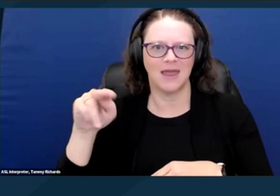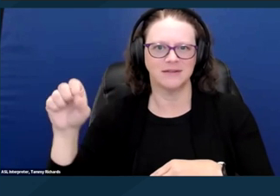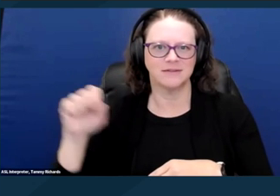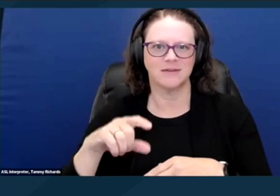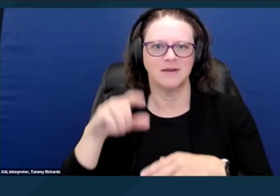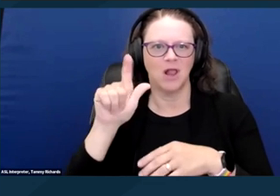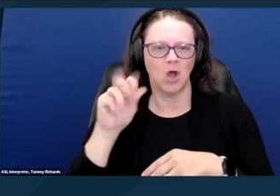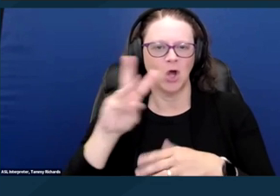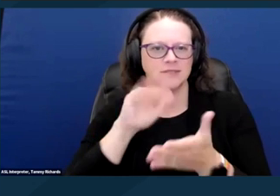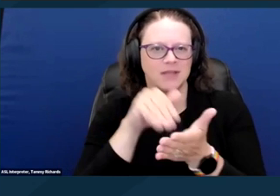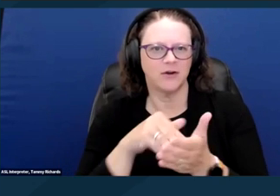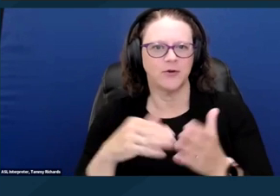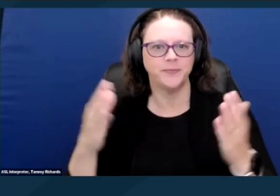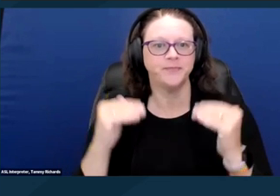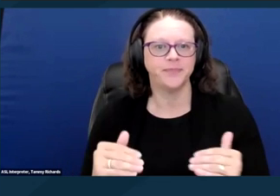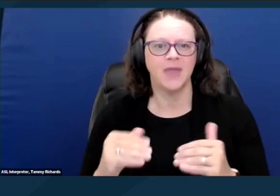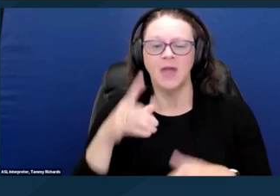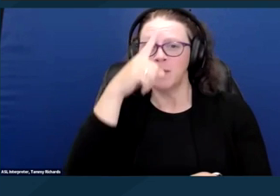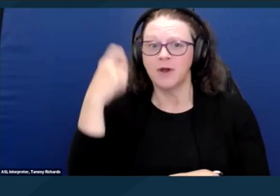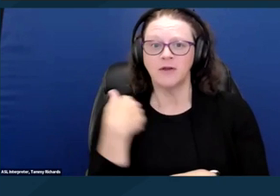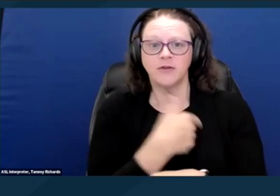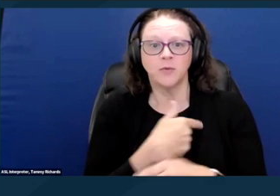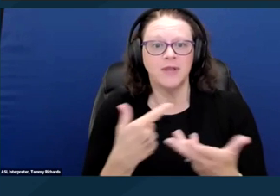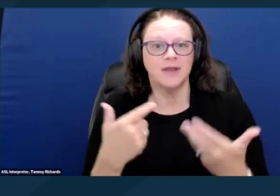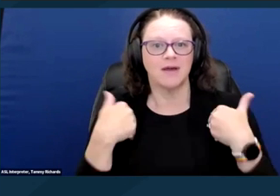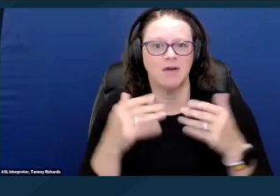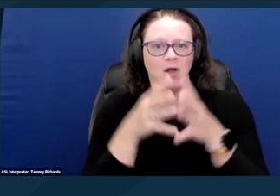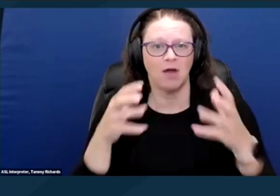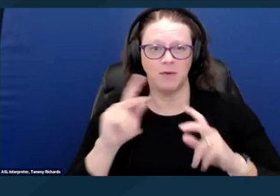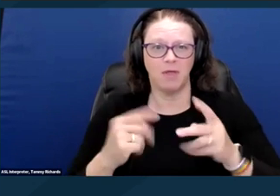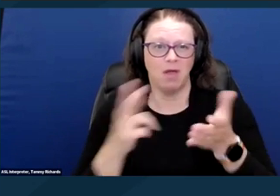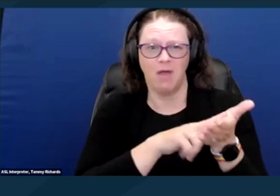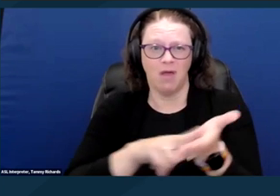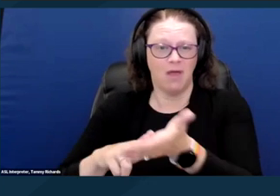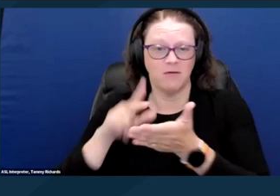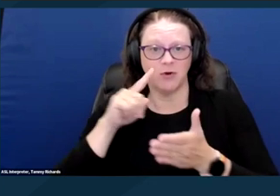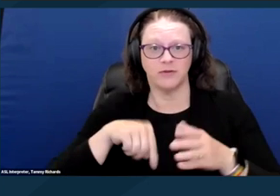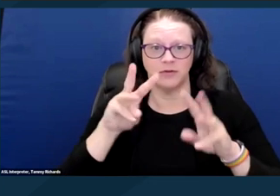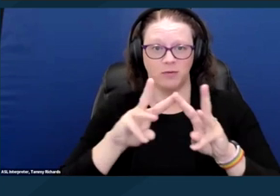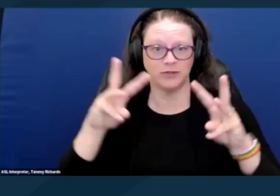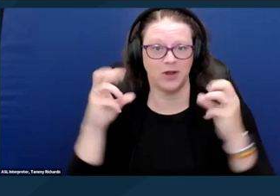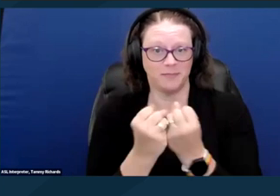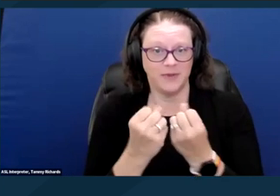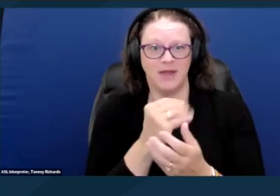I'll be starting off the webinar by doing some level setting before passing the torch to Monica and Siya